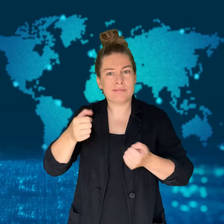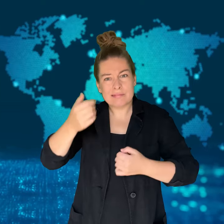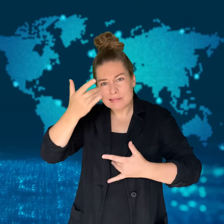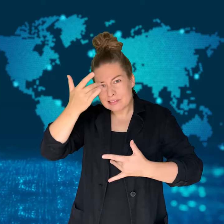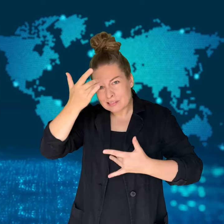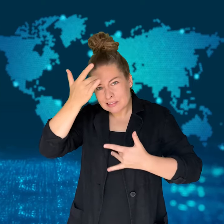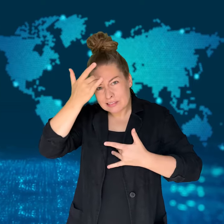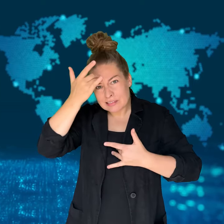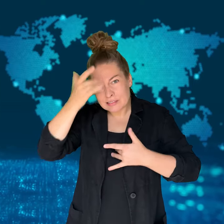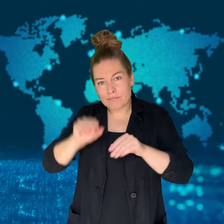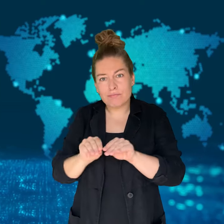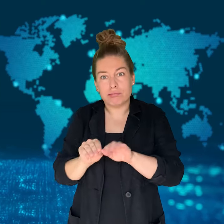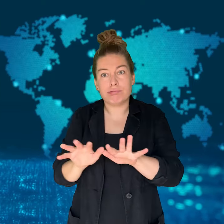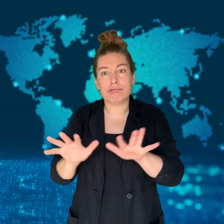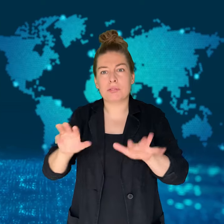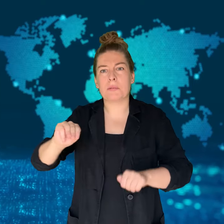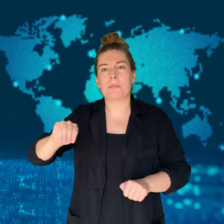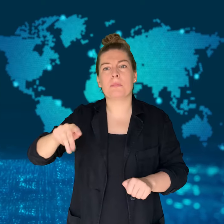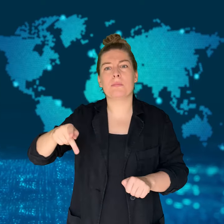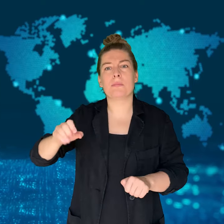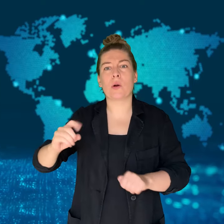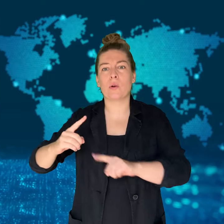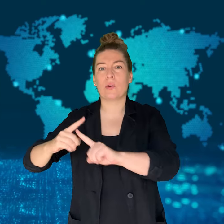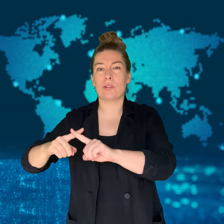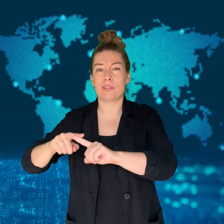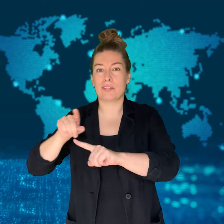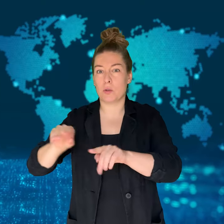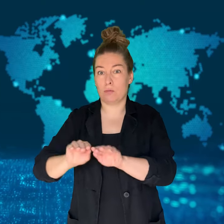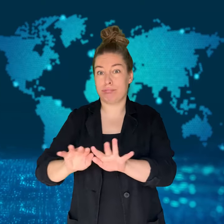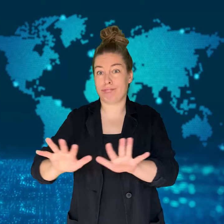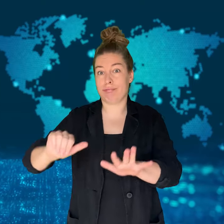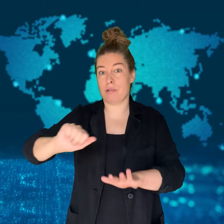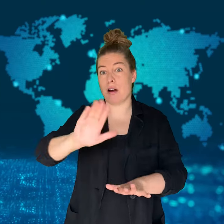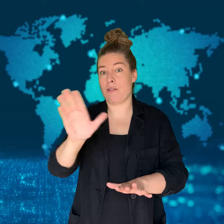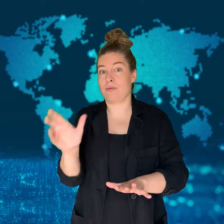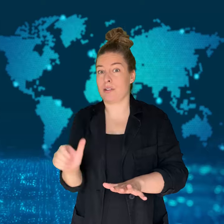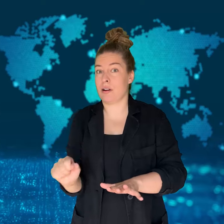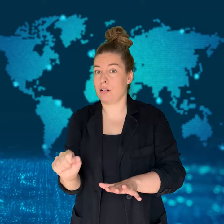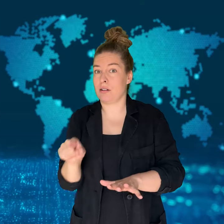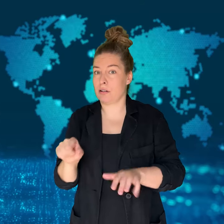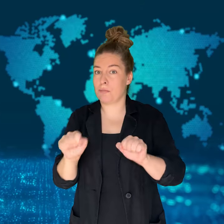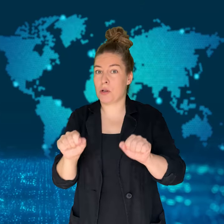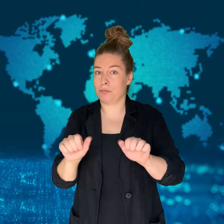the outbreak of Mpox in Africa is a world emergency.